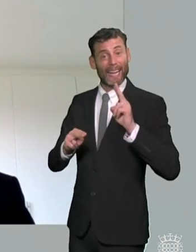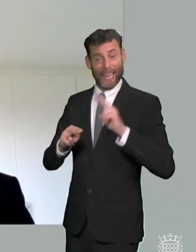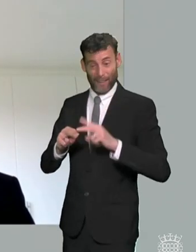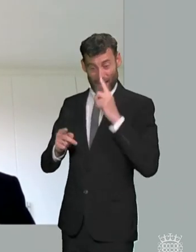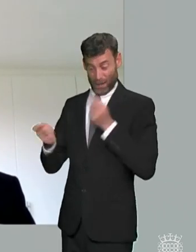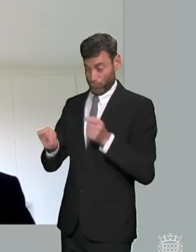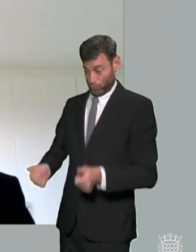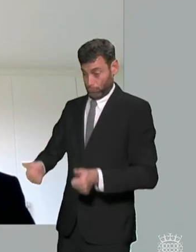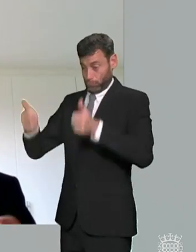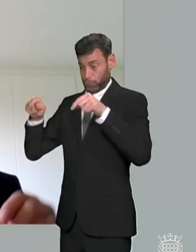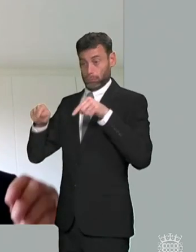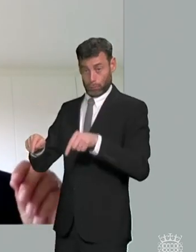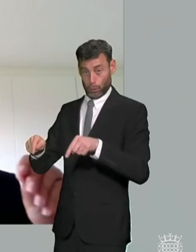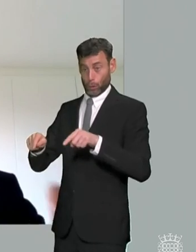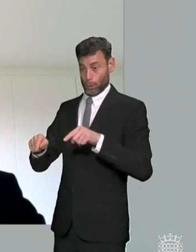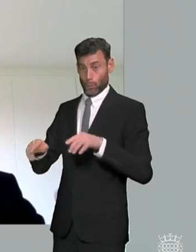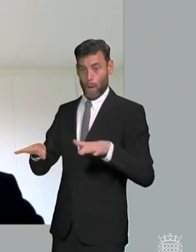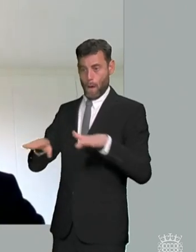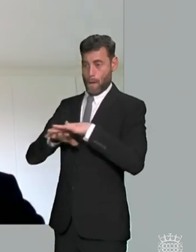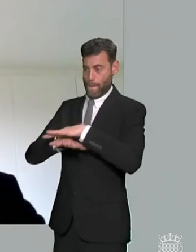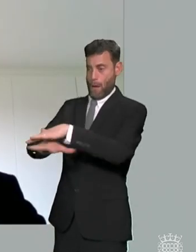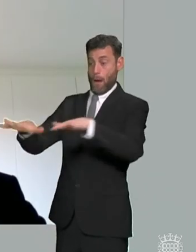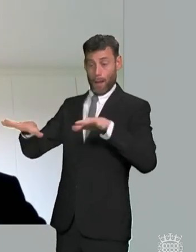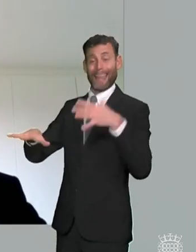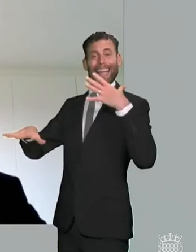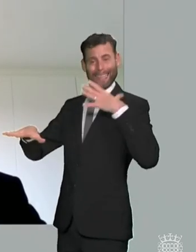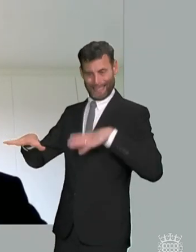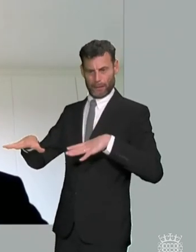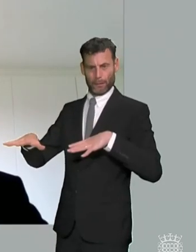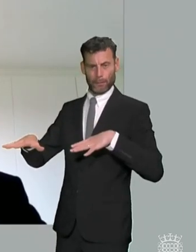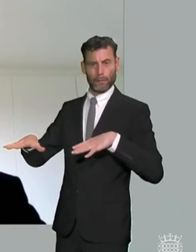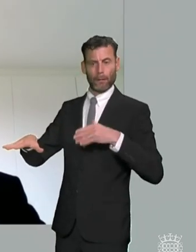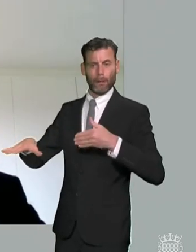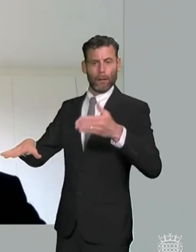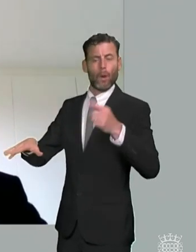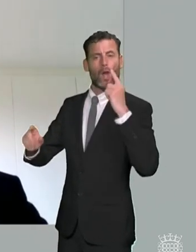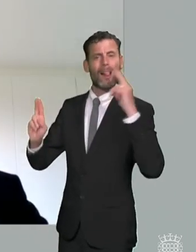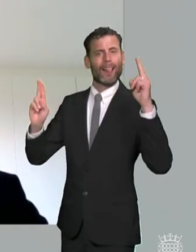about what's what's happening if you're receiving scn support informally in a school you've got